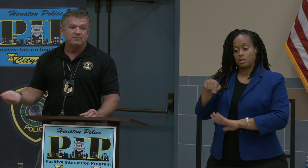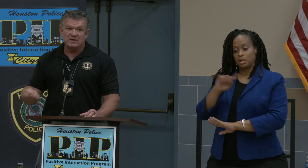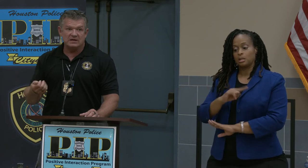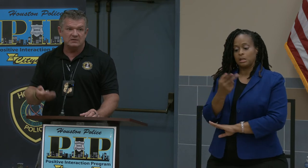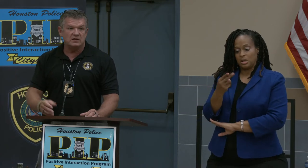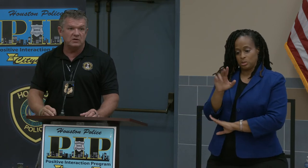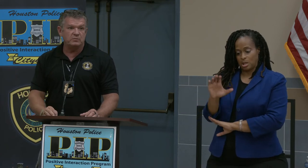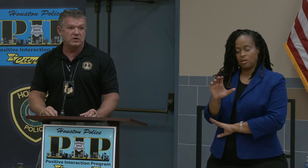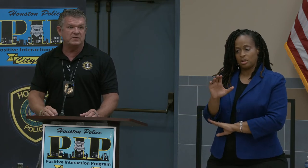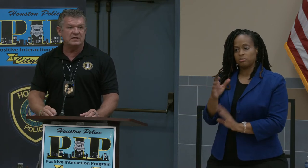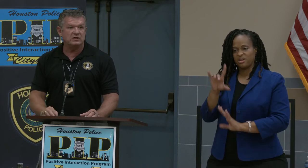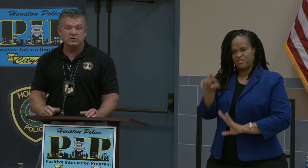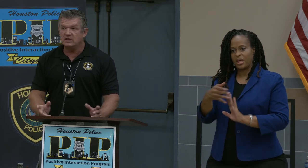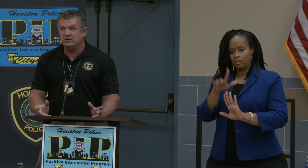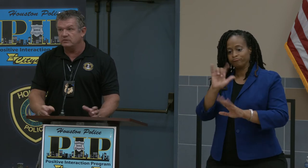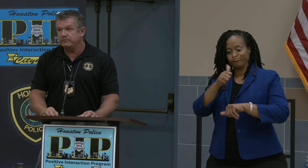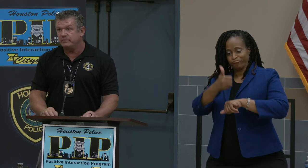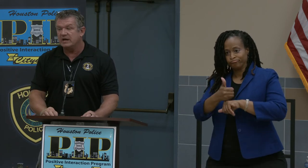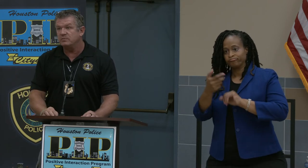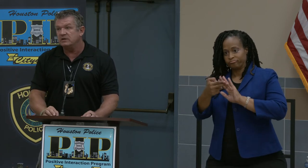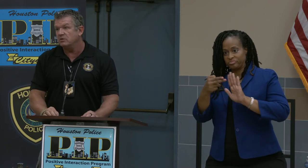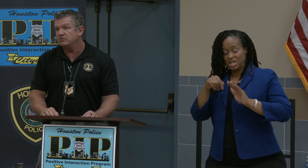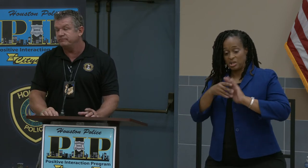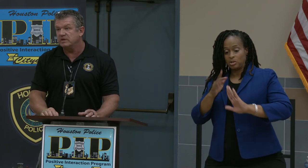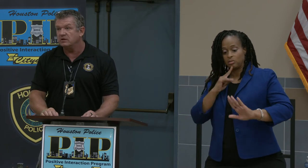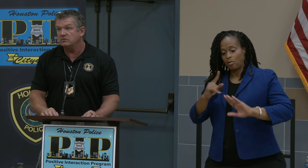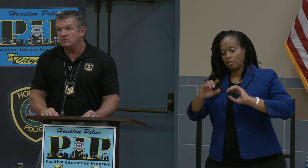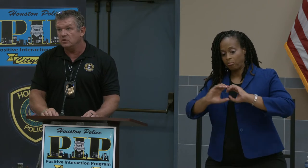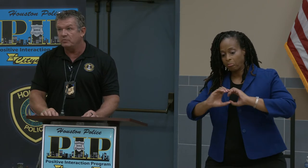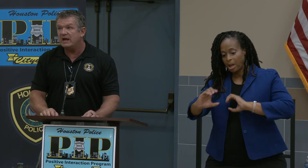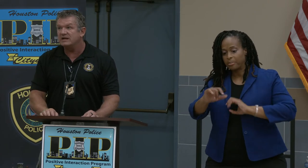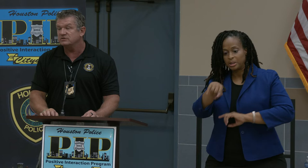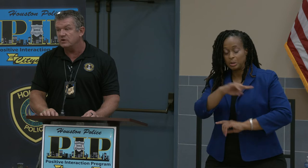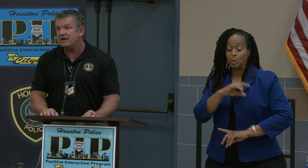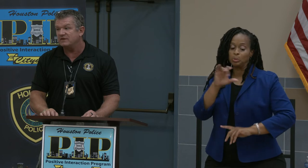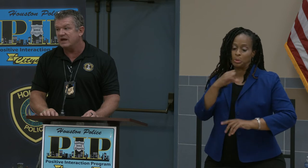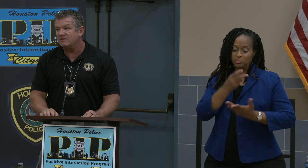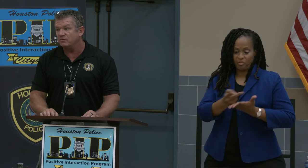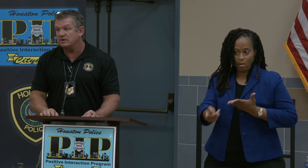they put a thing in your pipe and they will tell you you don't pass. You have to have one.